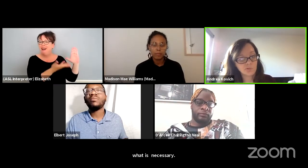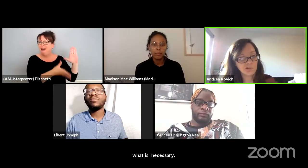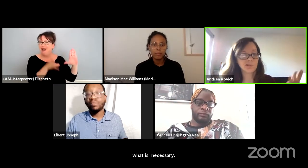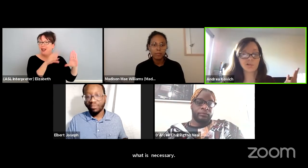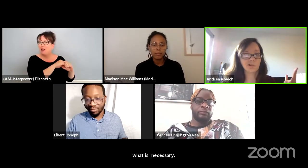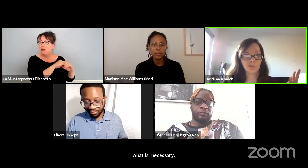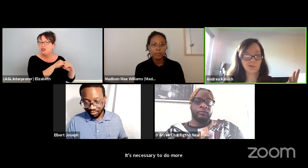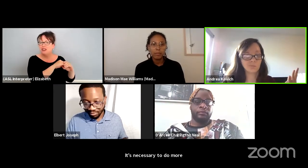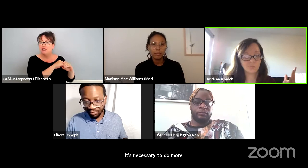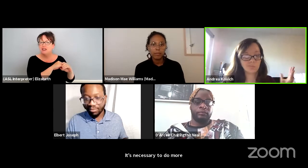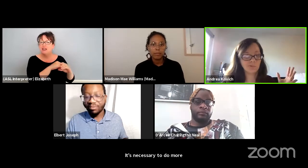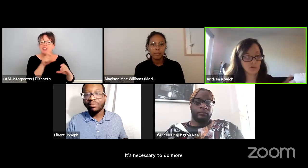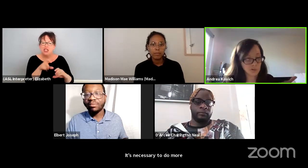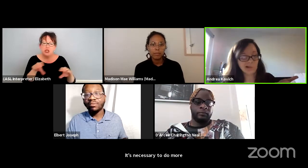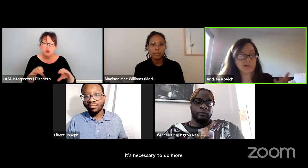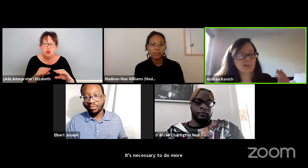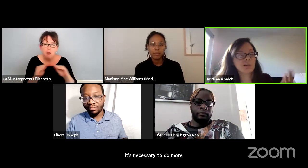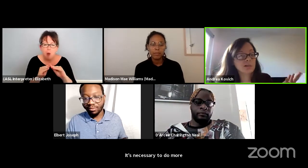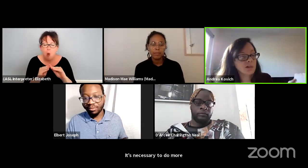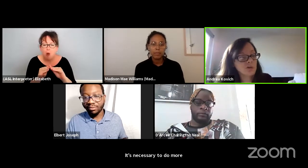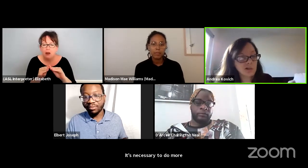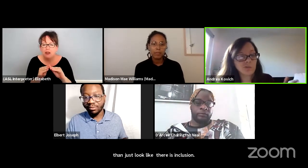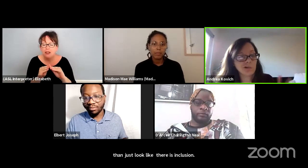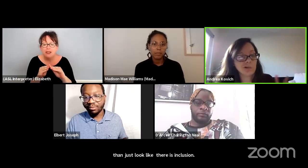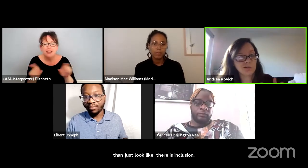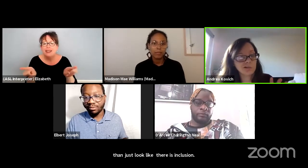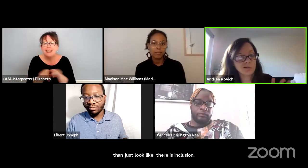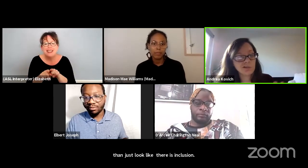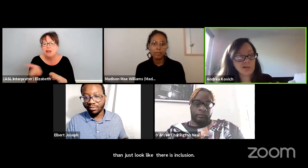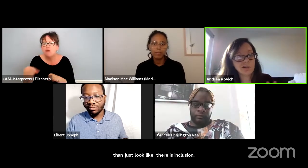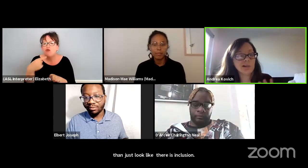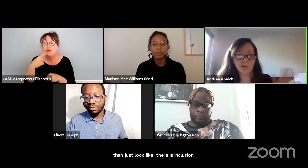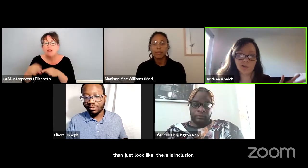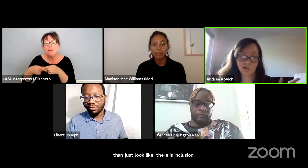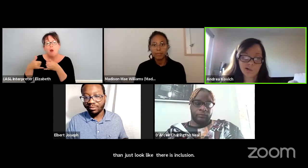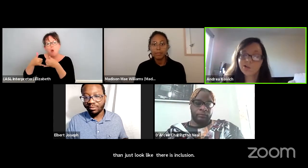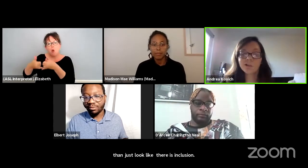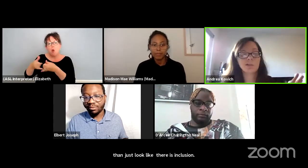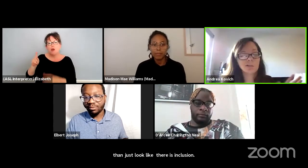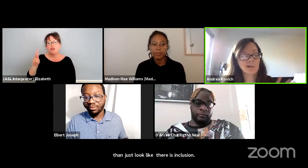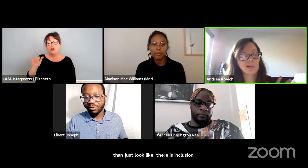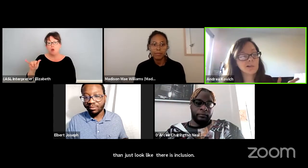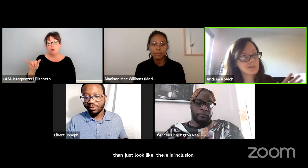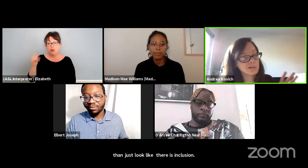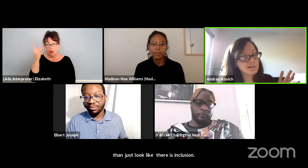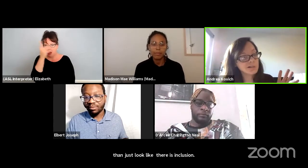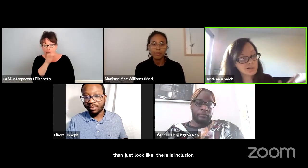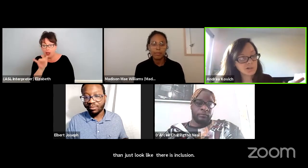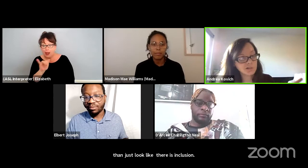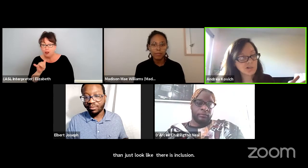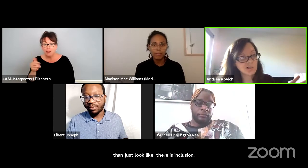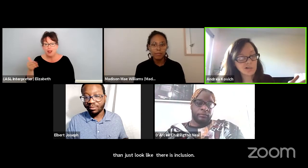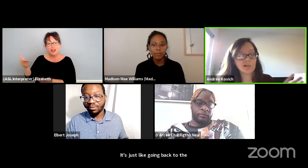which is like going back to the Tony Awards, it looked like inclusion.